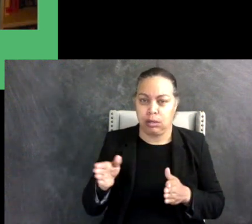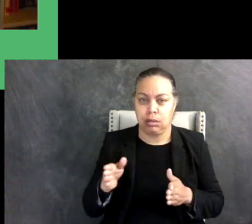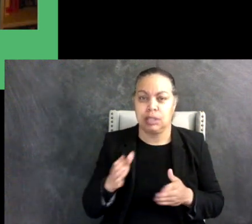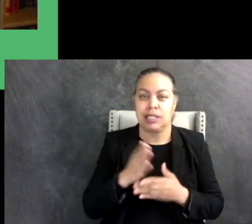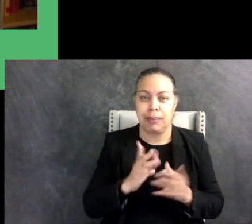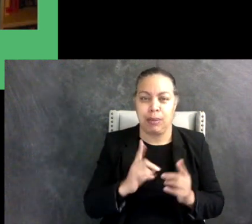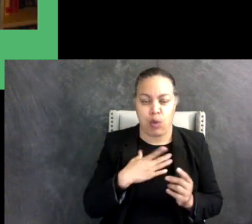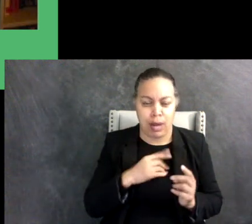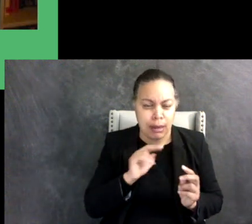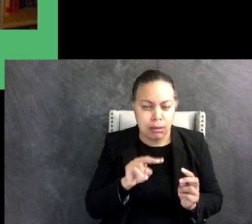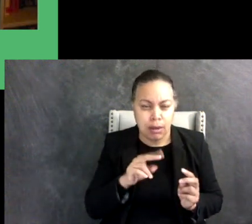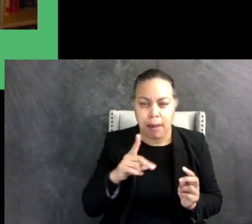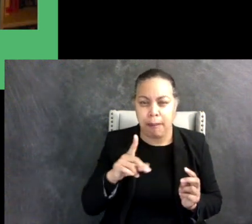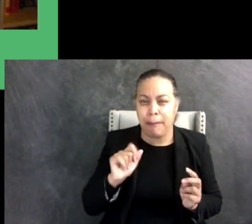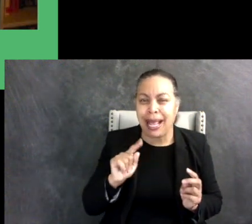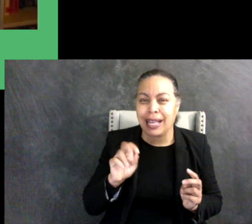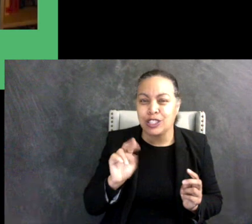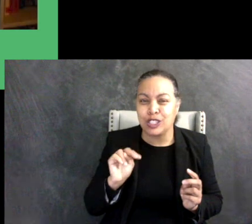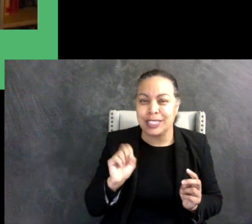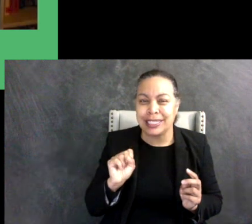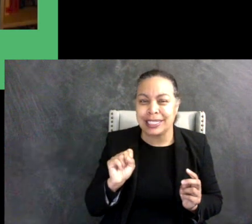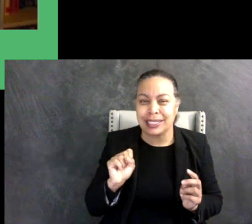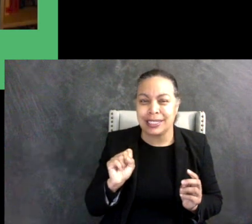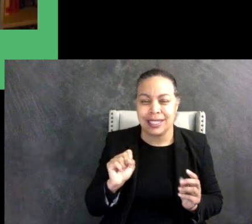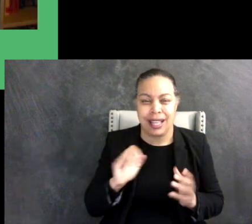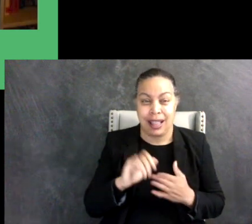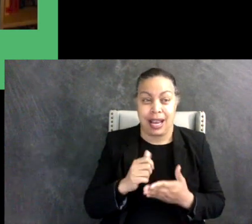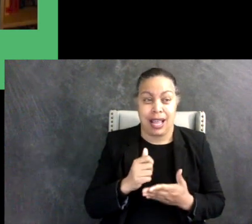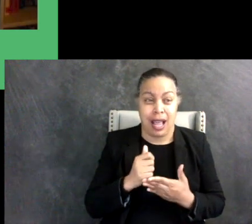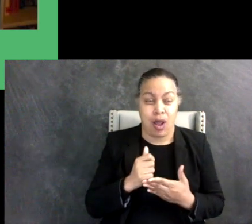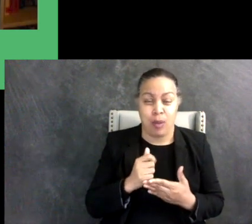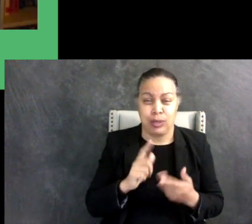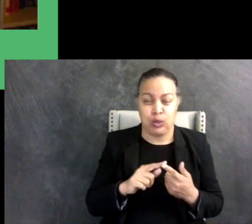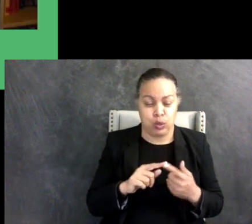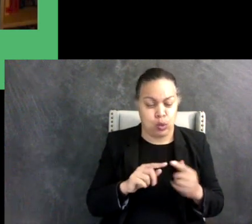at patterns and they helped me see all the parts and rebuild them in different ways,